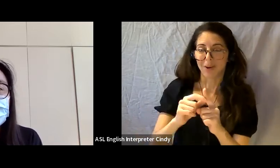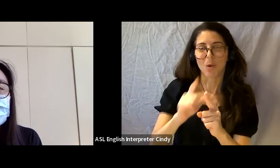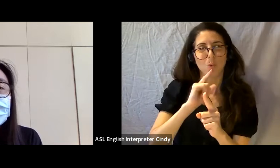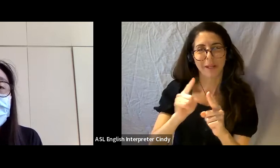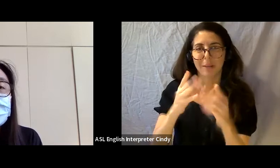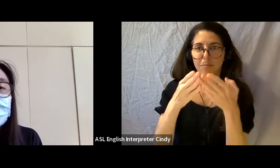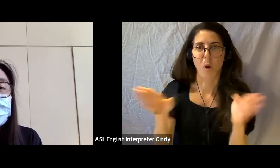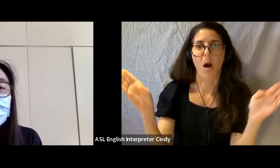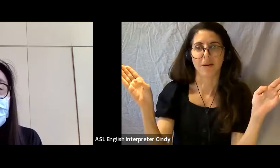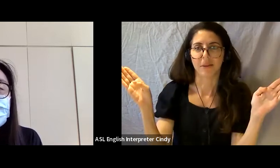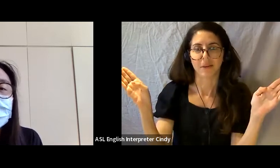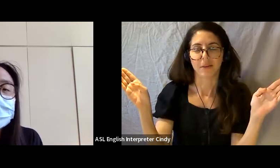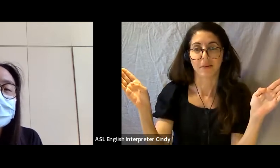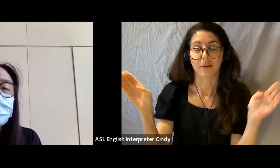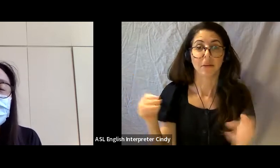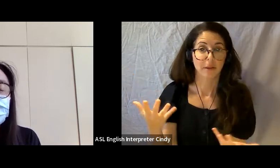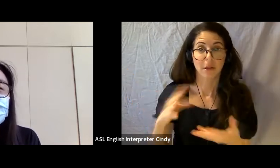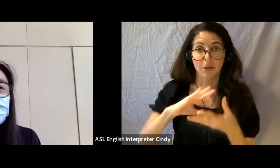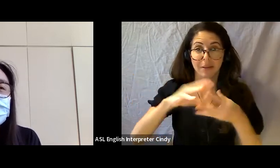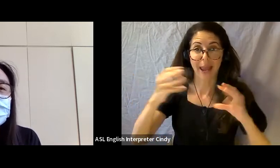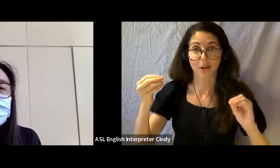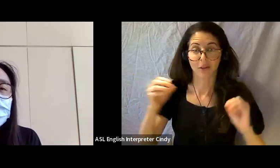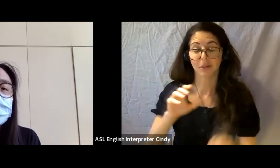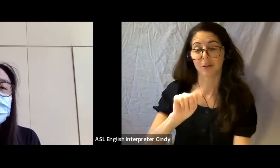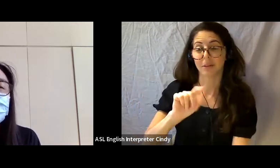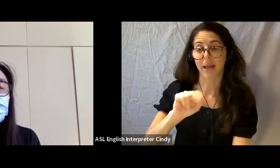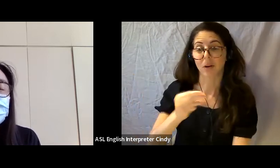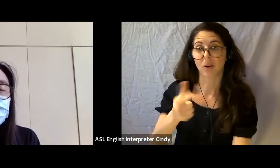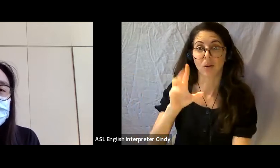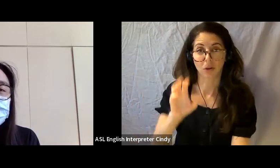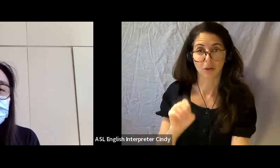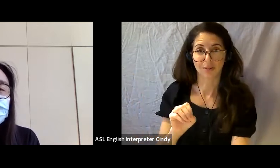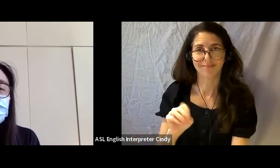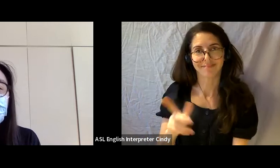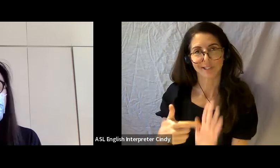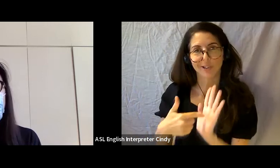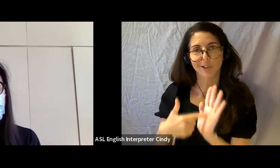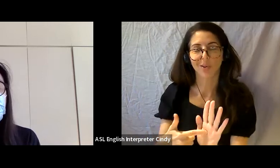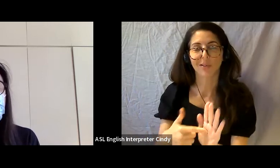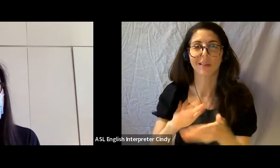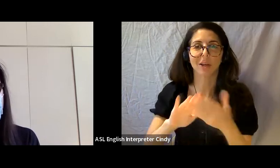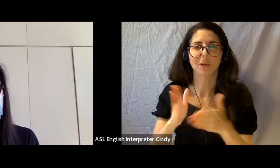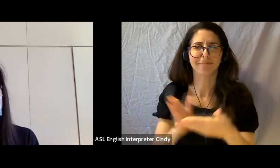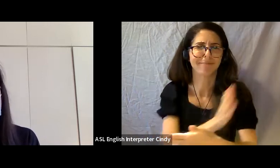our name Tangled suggests, the expansiveness of our community and the diversity of our art forms